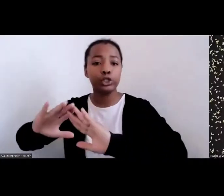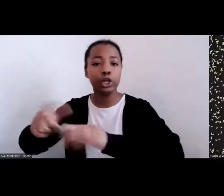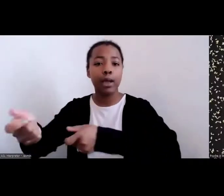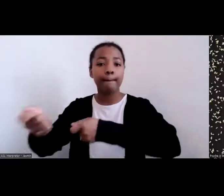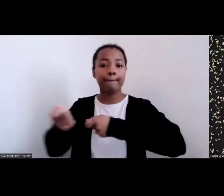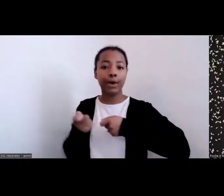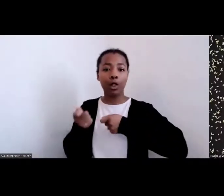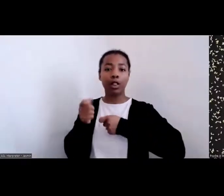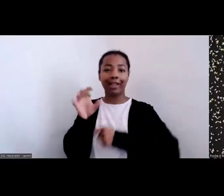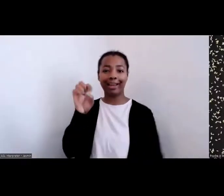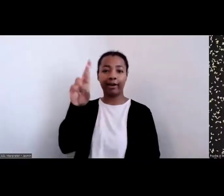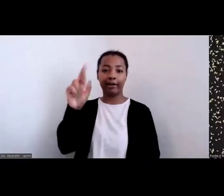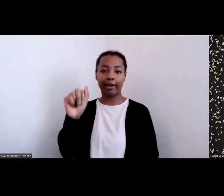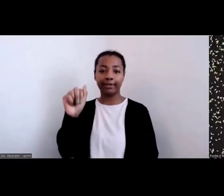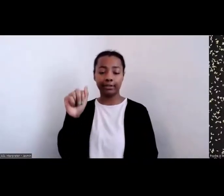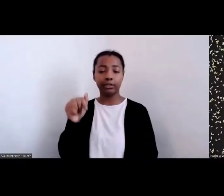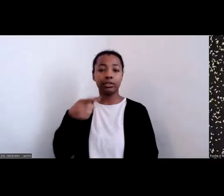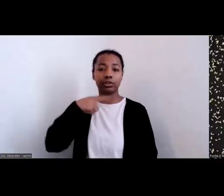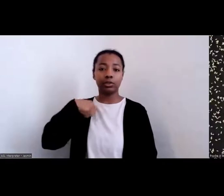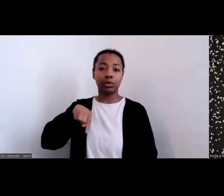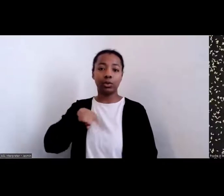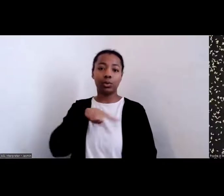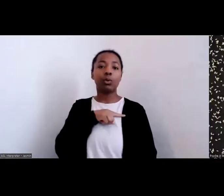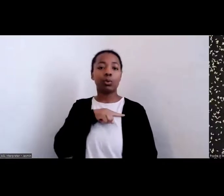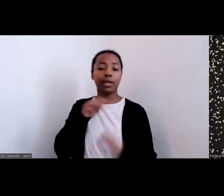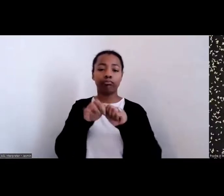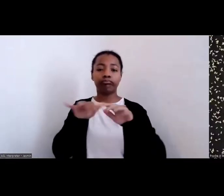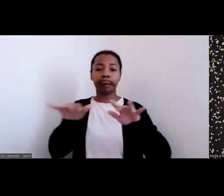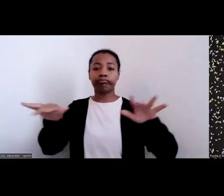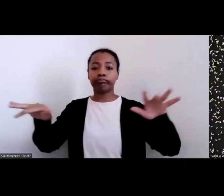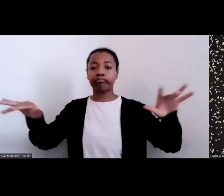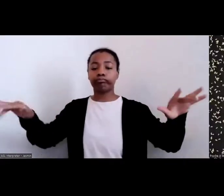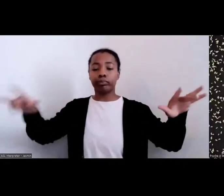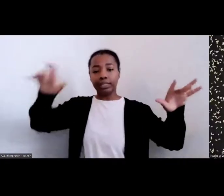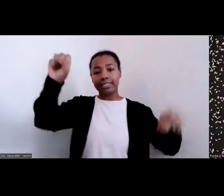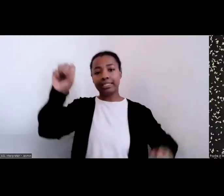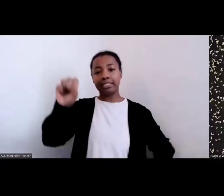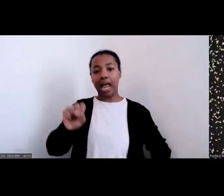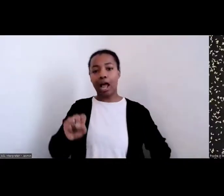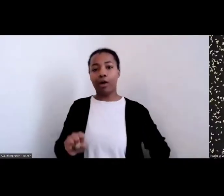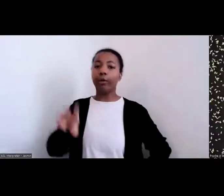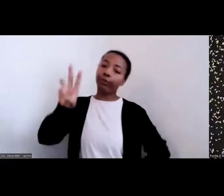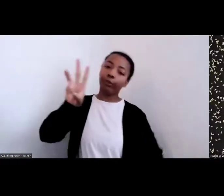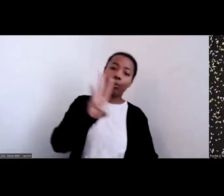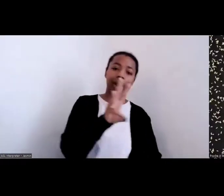we migrated further south. We migrated to the west. We migrated lots of different places.